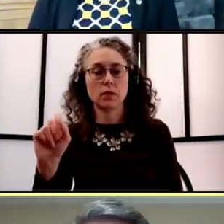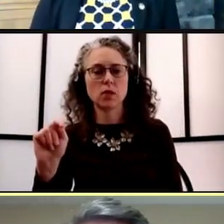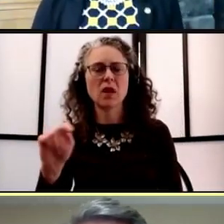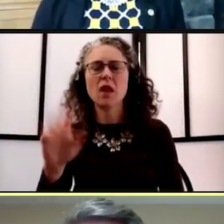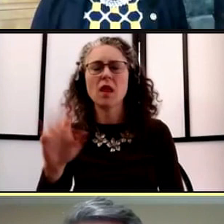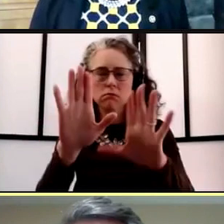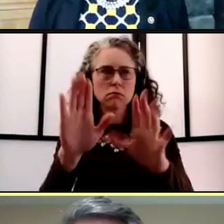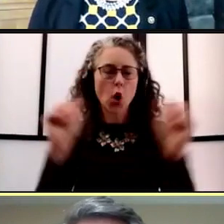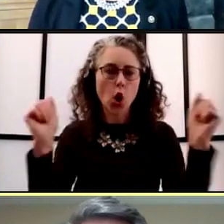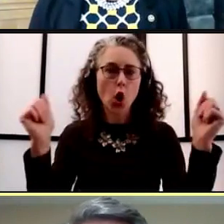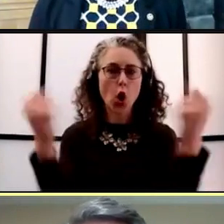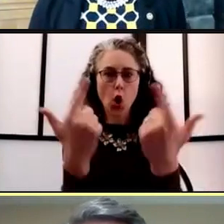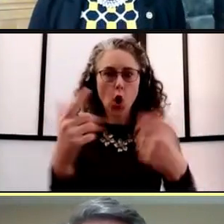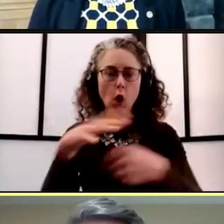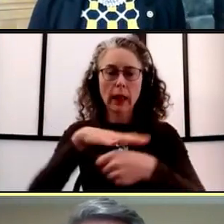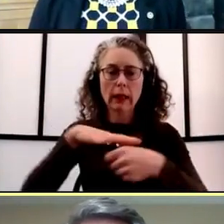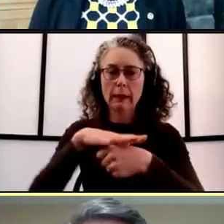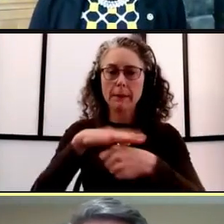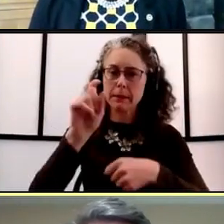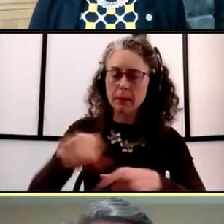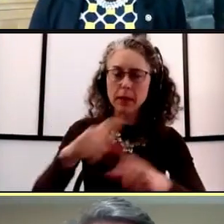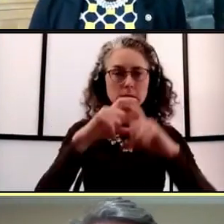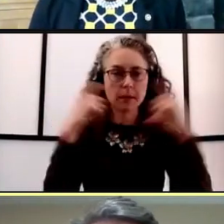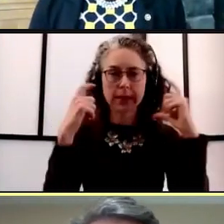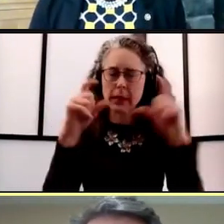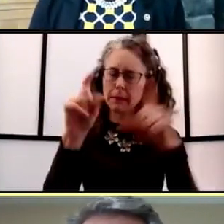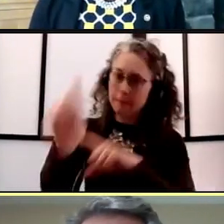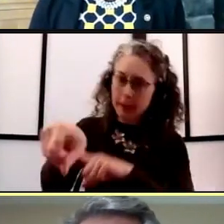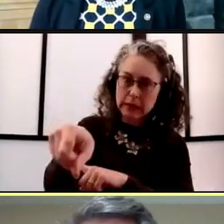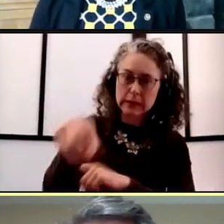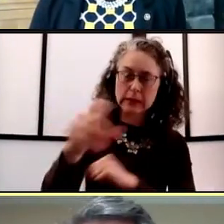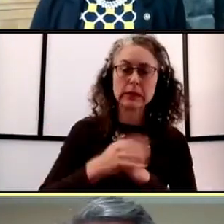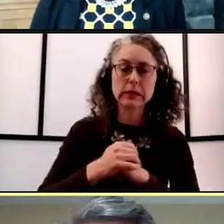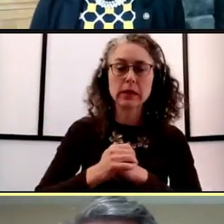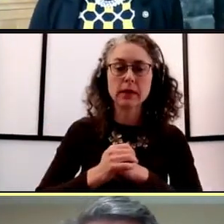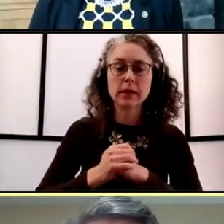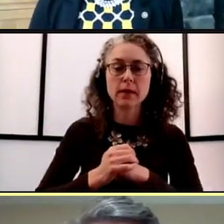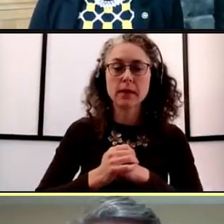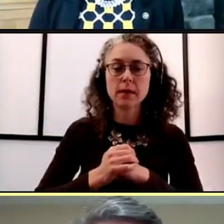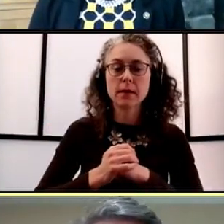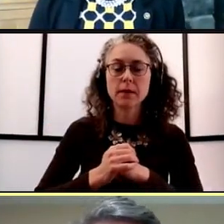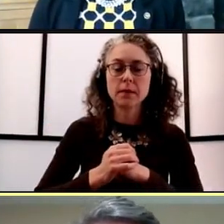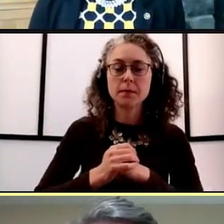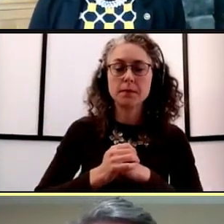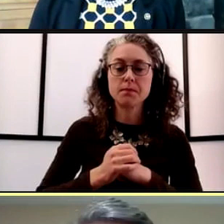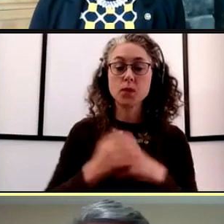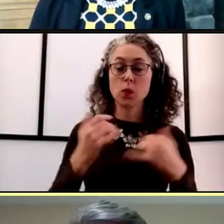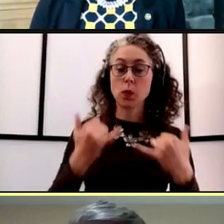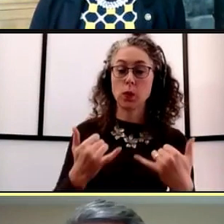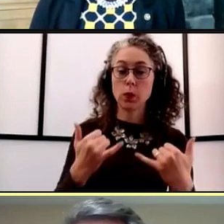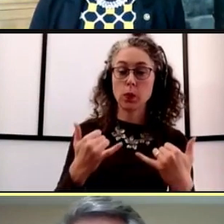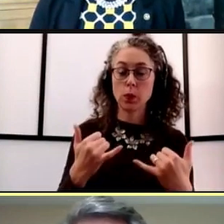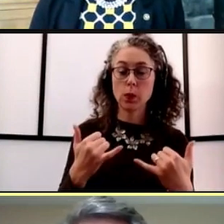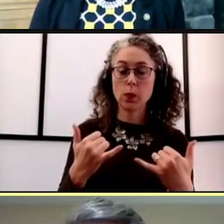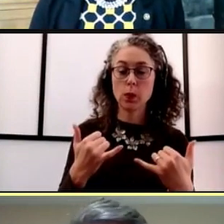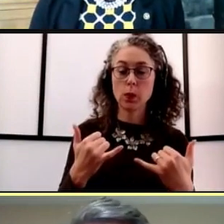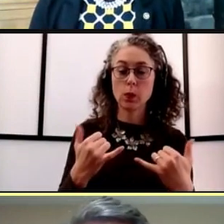for campus spaces. We have to insist upon that. It's right now the percentage of people